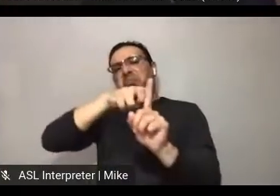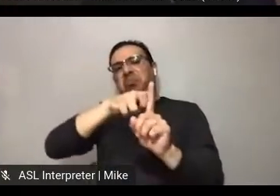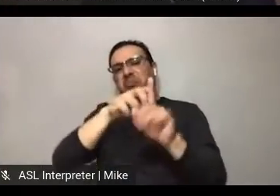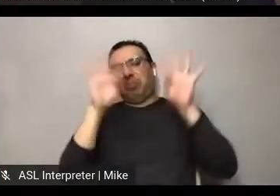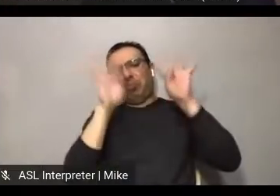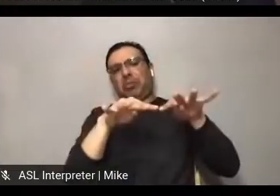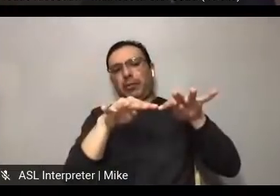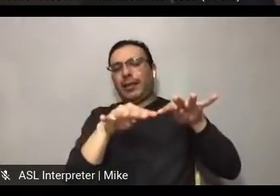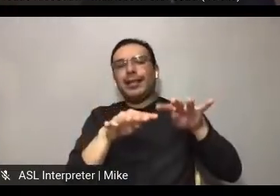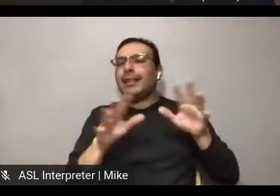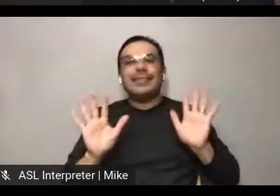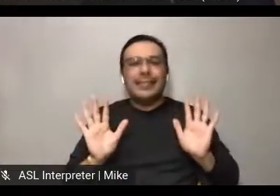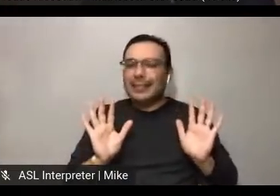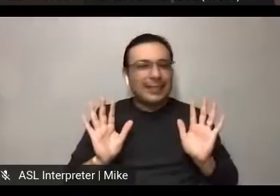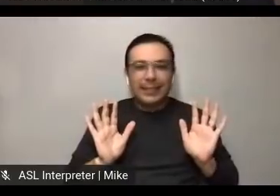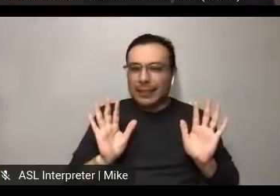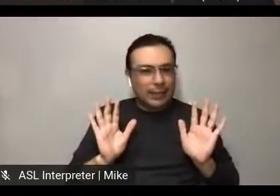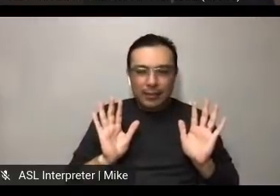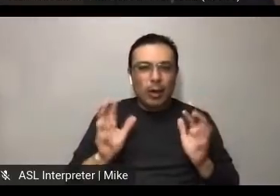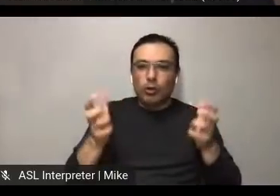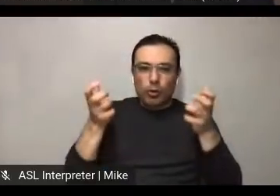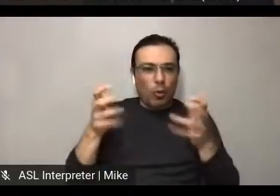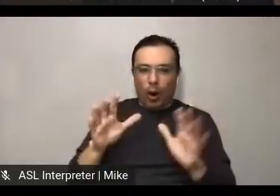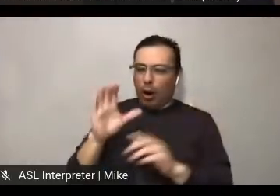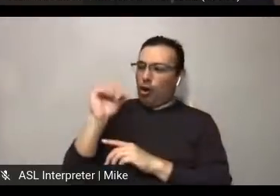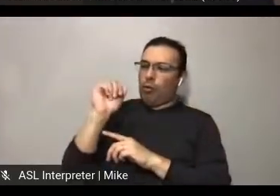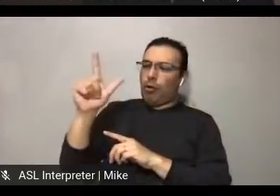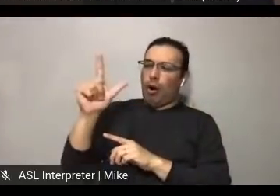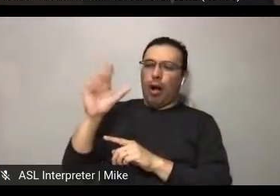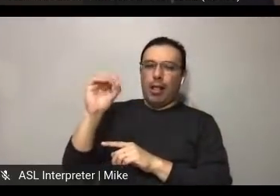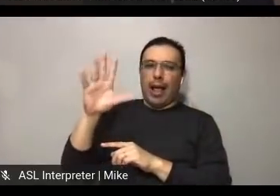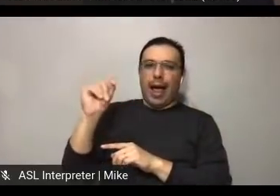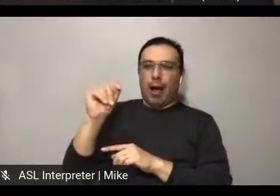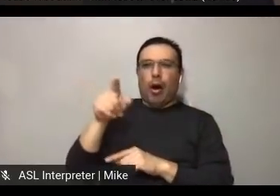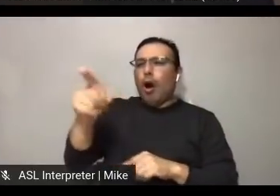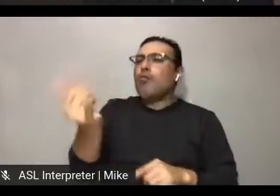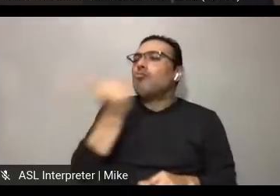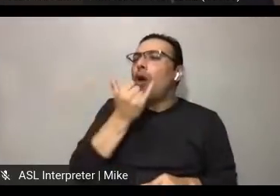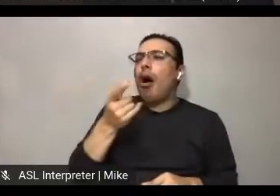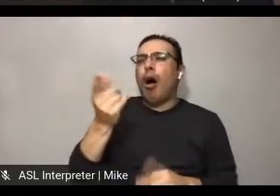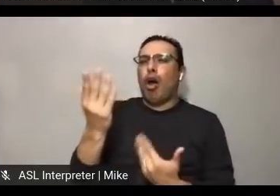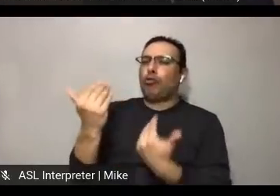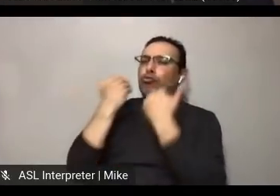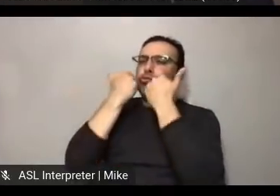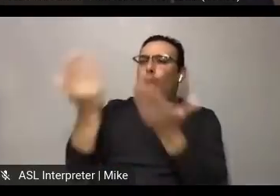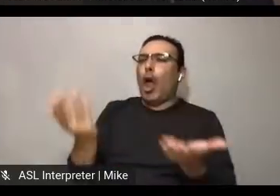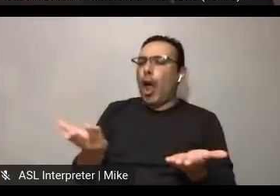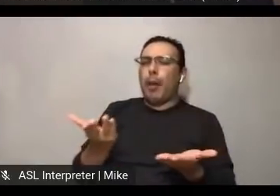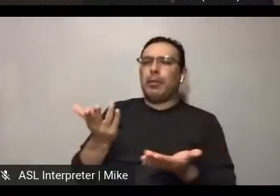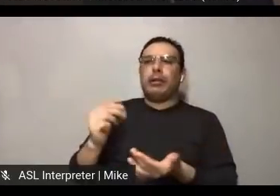on blast, as like, this is this awful you know, thing that you've done, or you disagree with what we're saying here, and that's not okay...